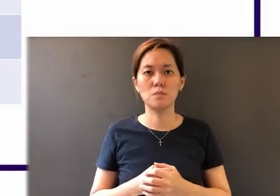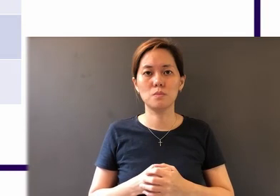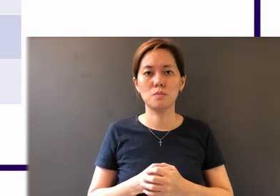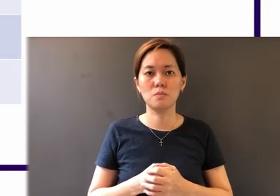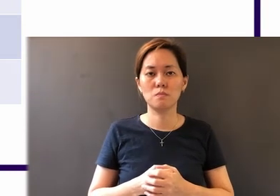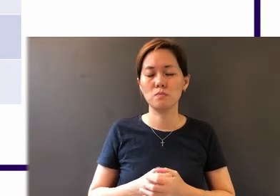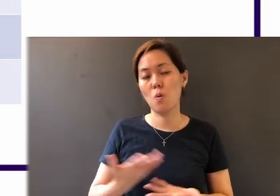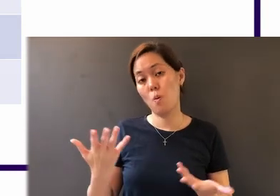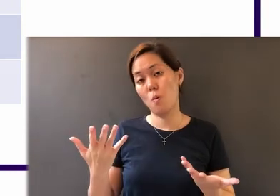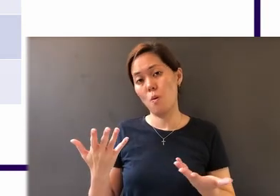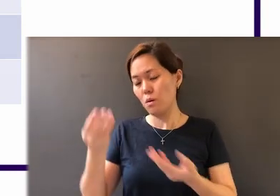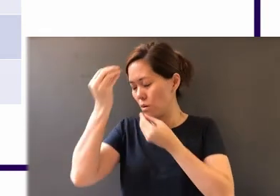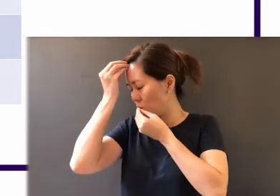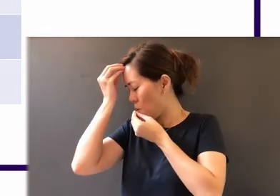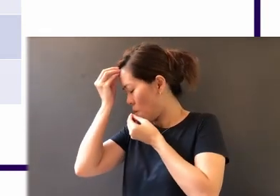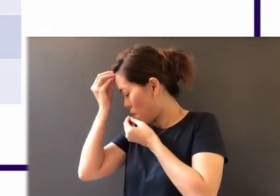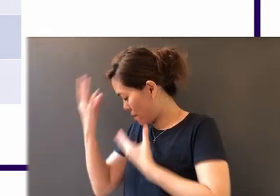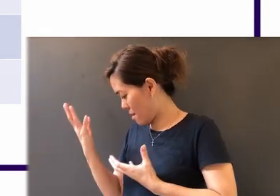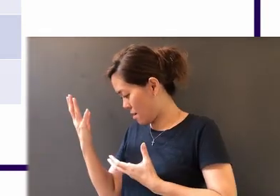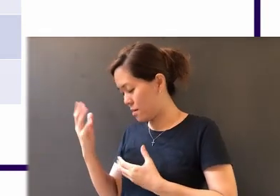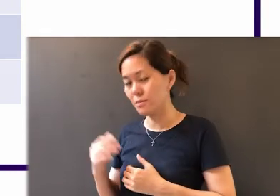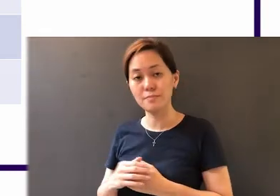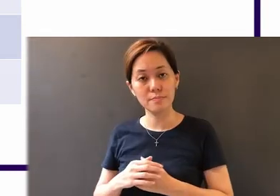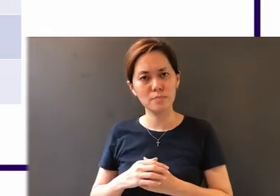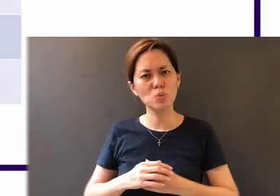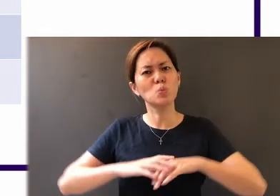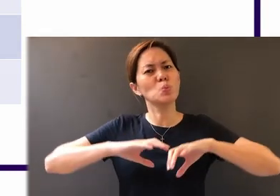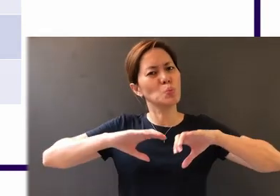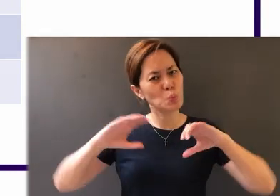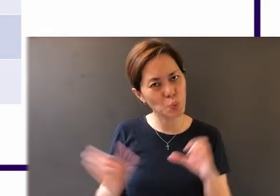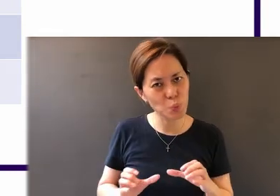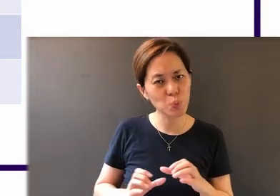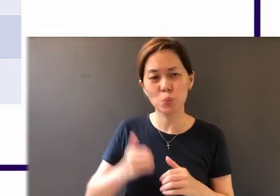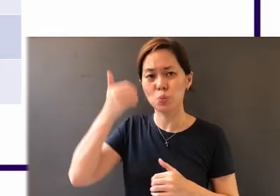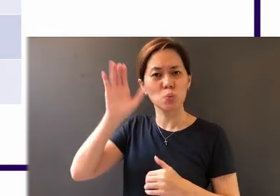to obey the Word of God, be doers of the Word of God and not